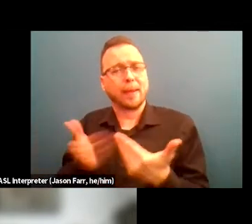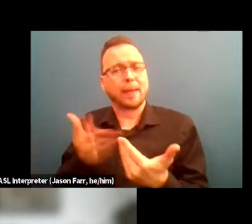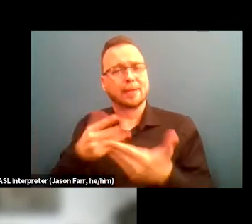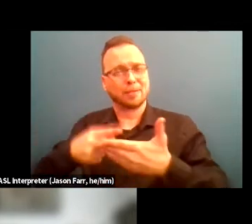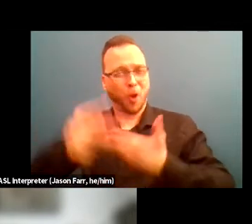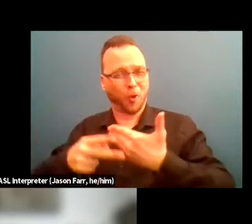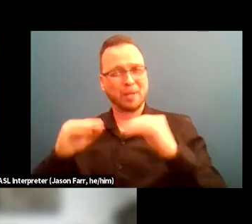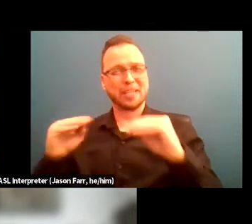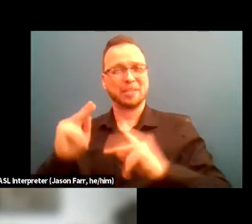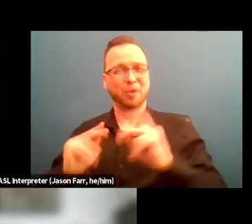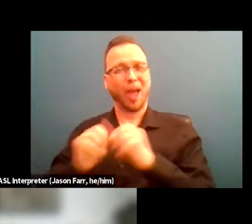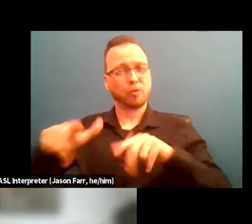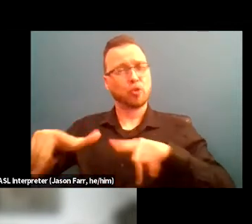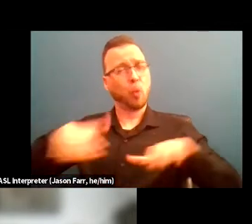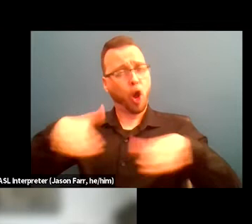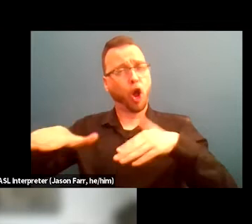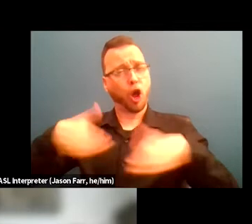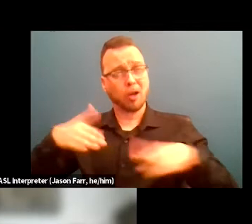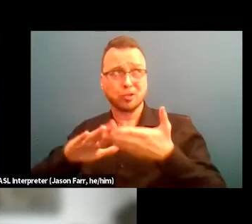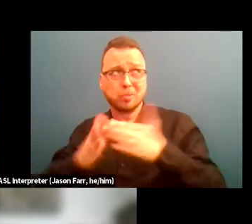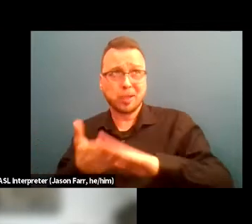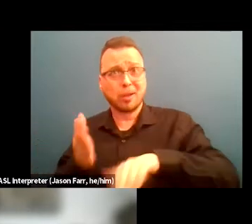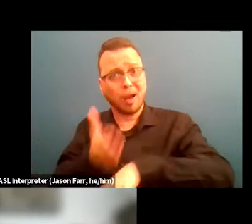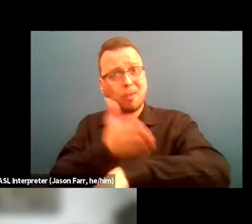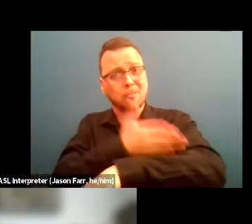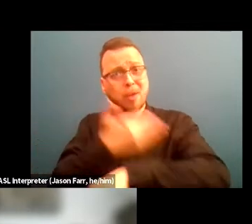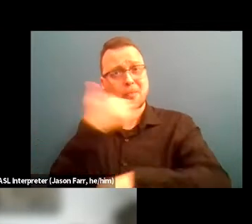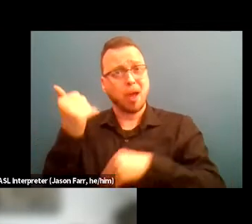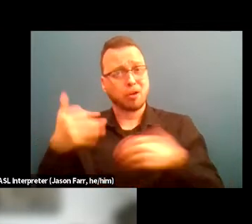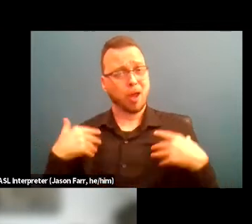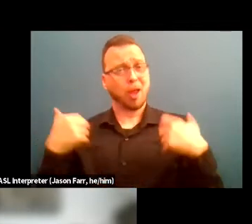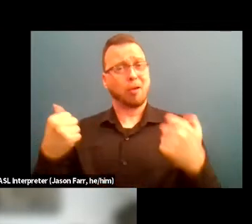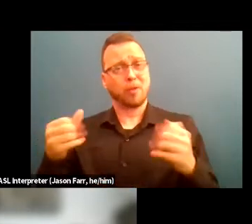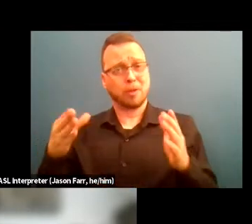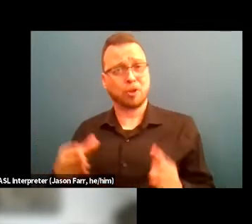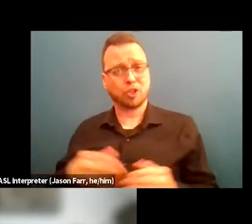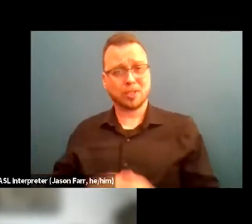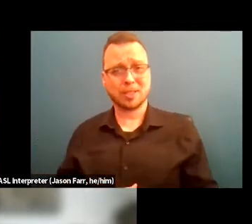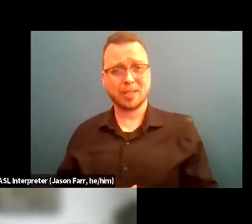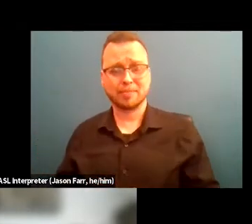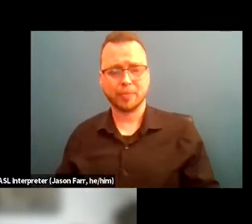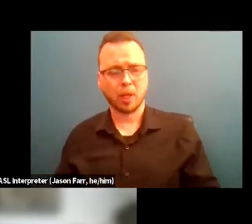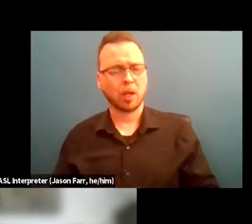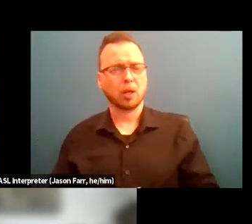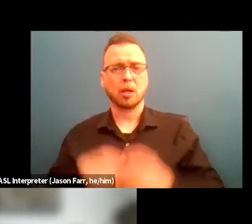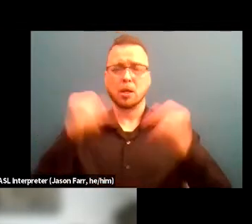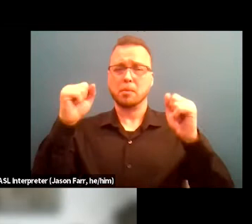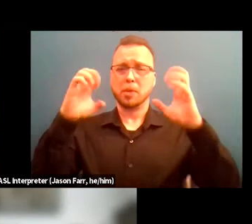to become a better person, healthy person. Miracles Club also has access